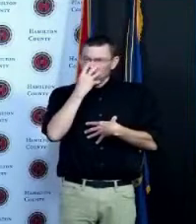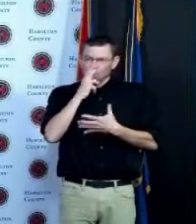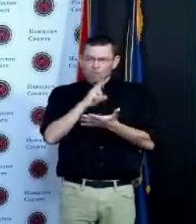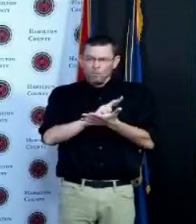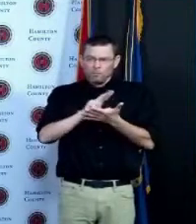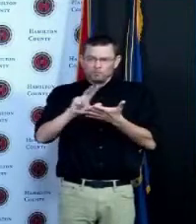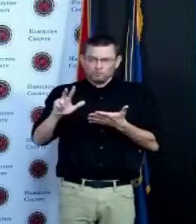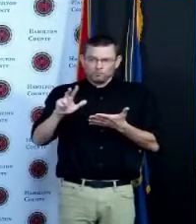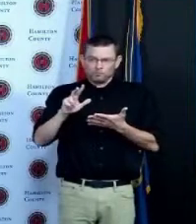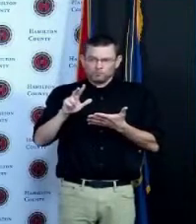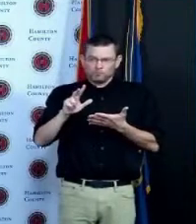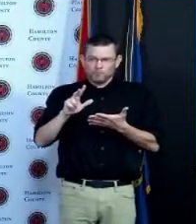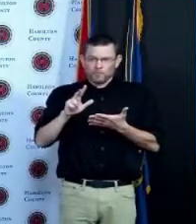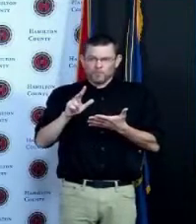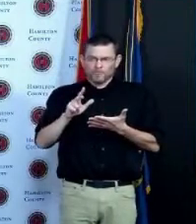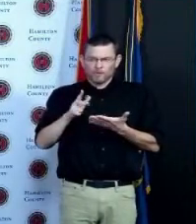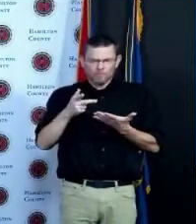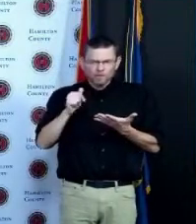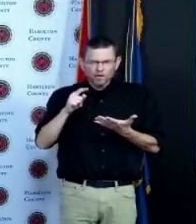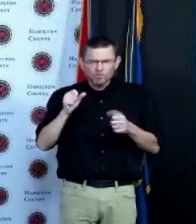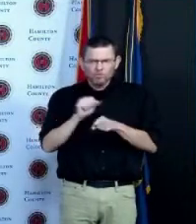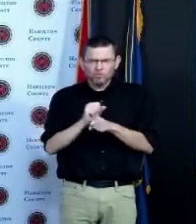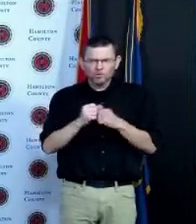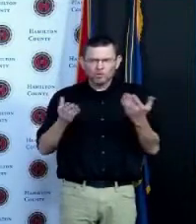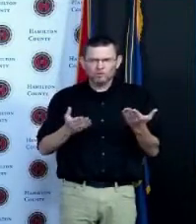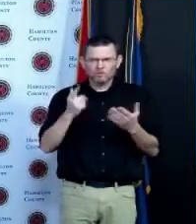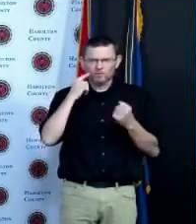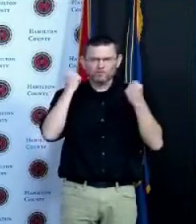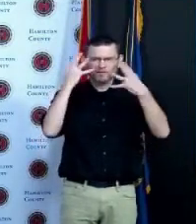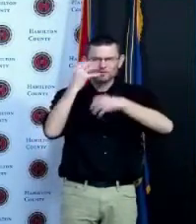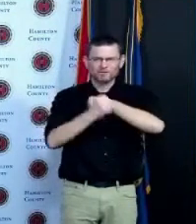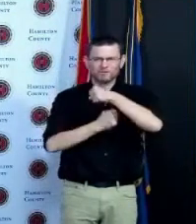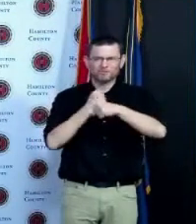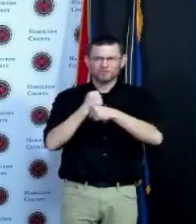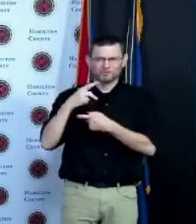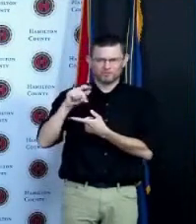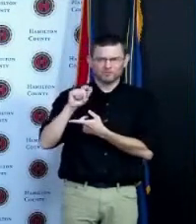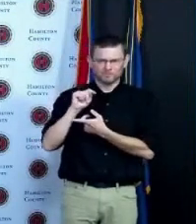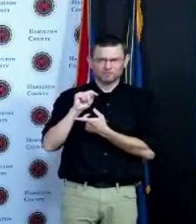things in media television maybe anybody in the history of this business right so